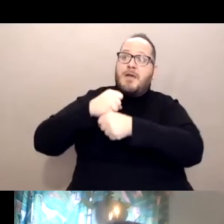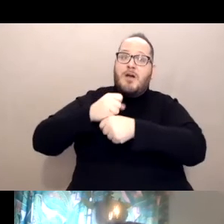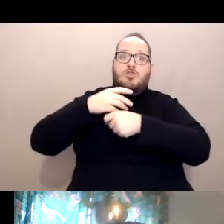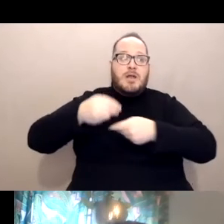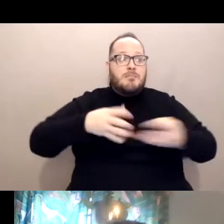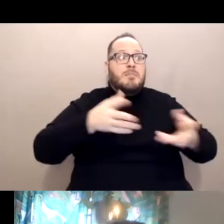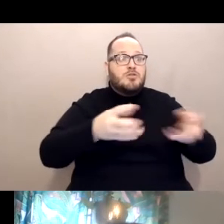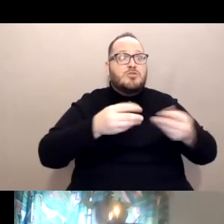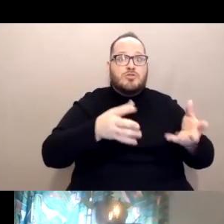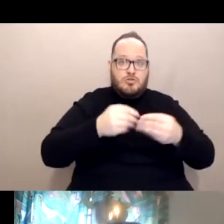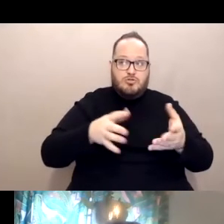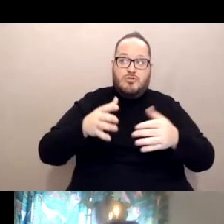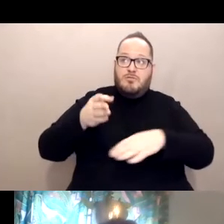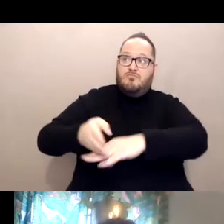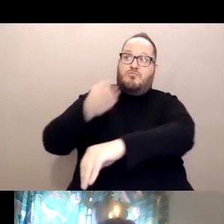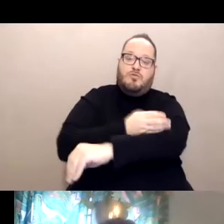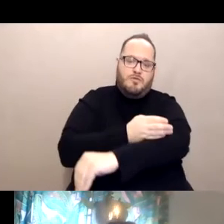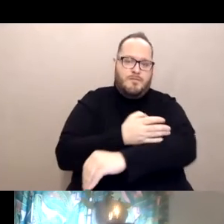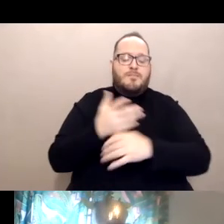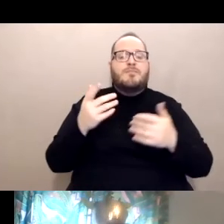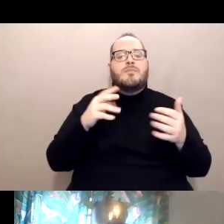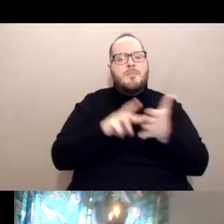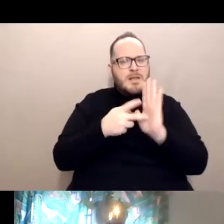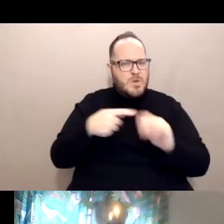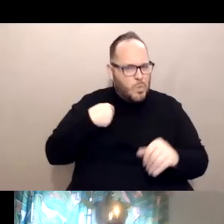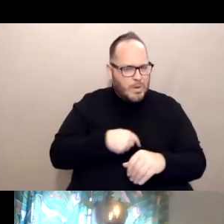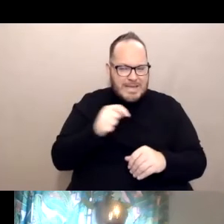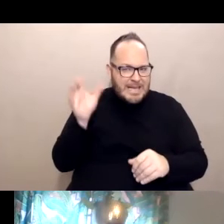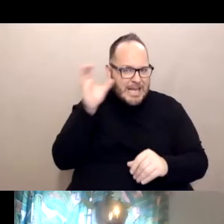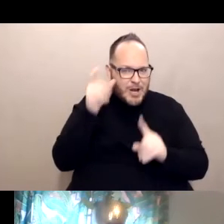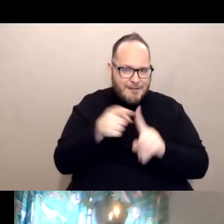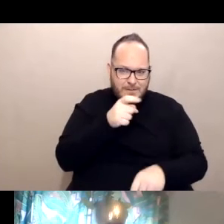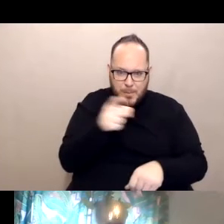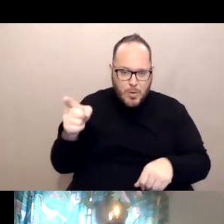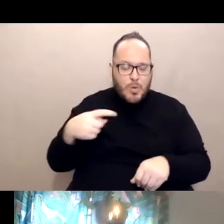In other words, we need to hear from you. We need to hear from people who are high risk